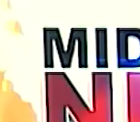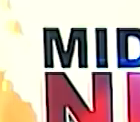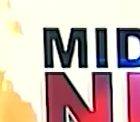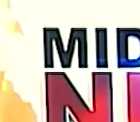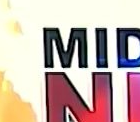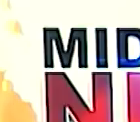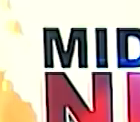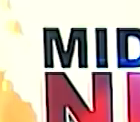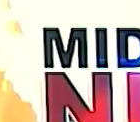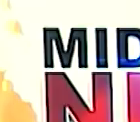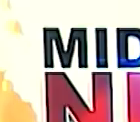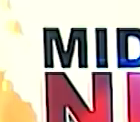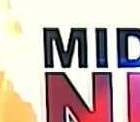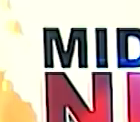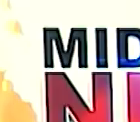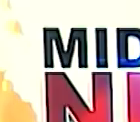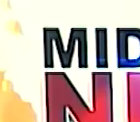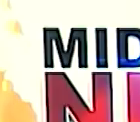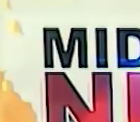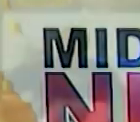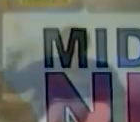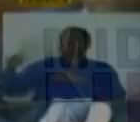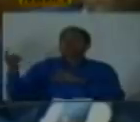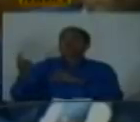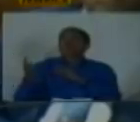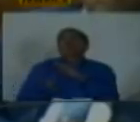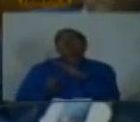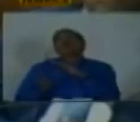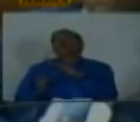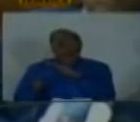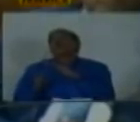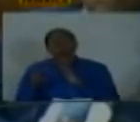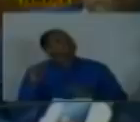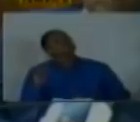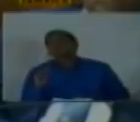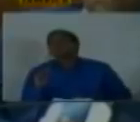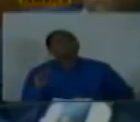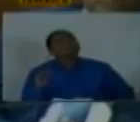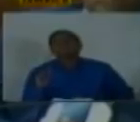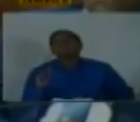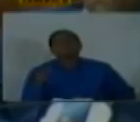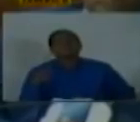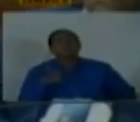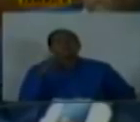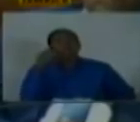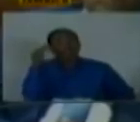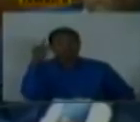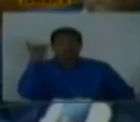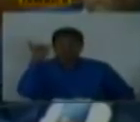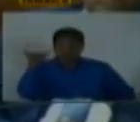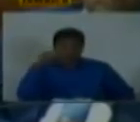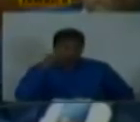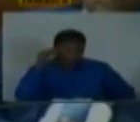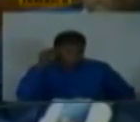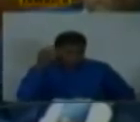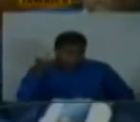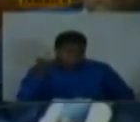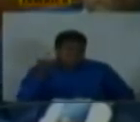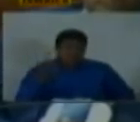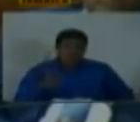necessary to leave so we expect them to stay in as much as possible